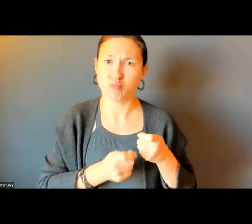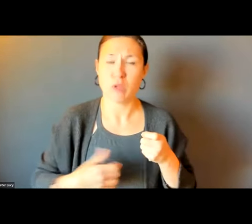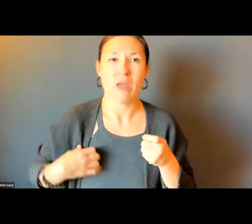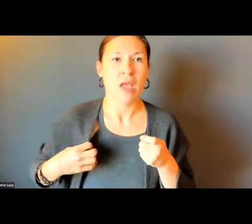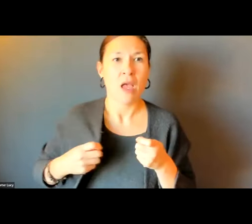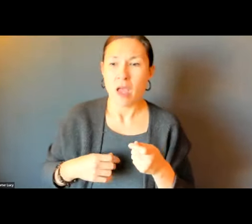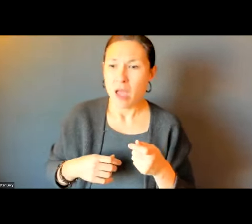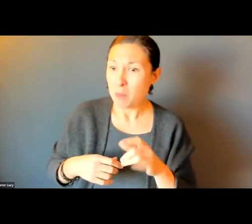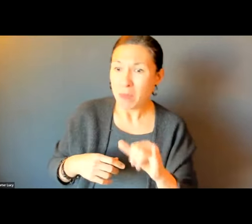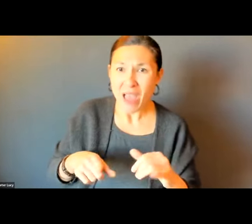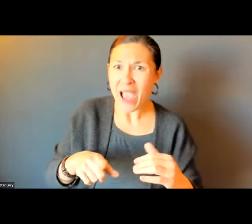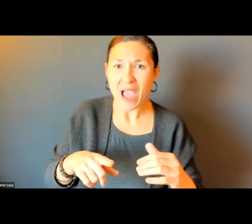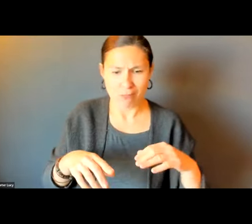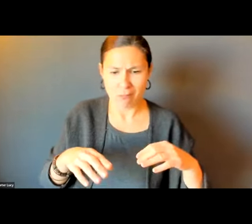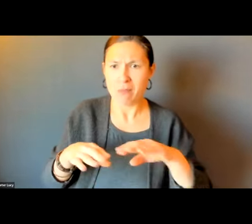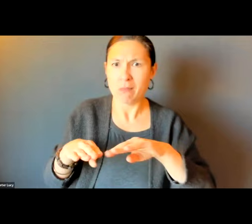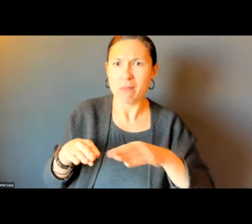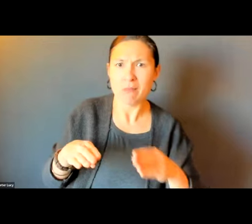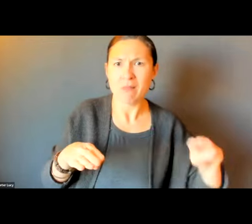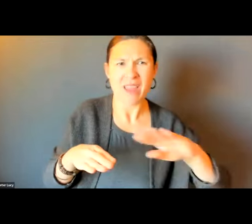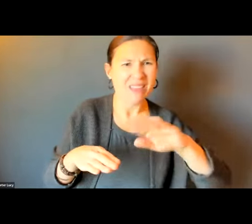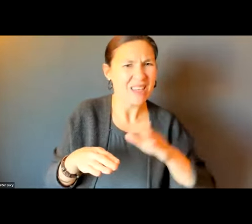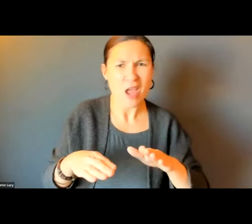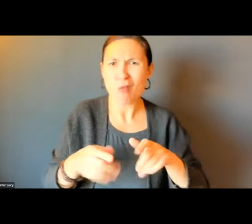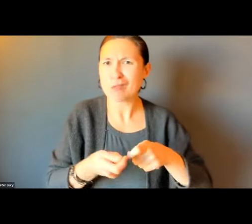JOB. THE SIDEWALK RAMP NEVER GETS SHOVELLED.